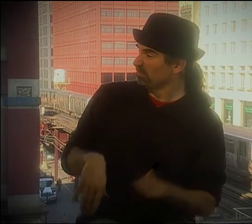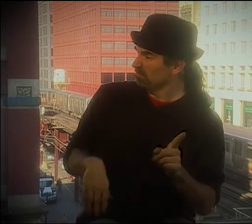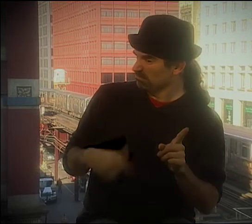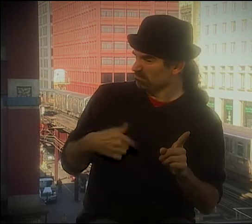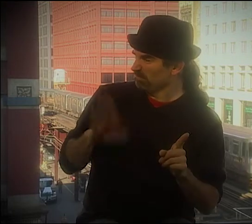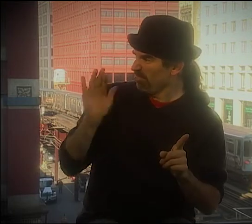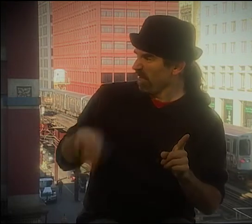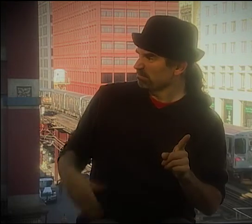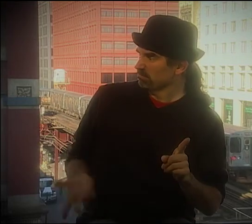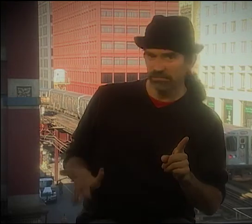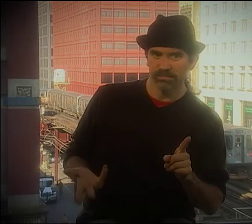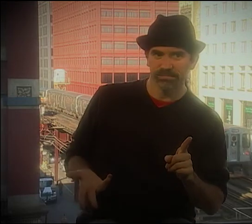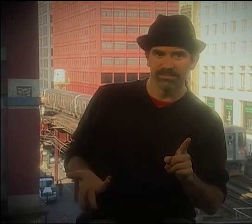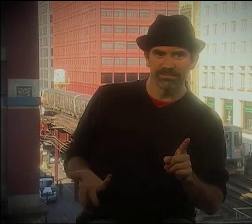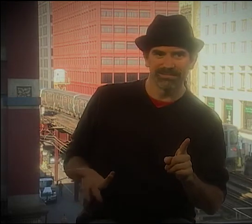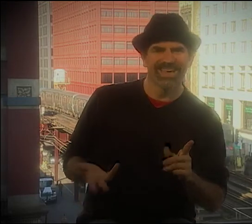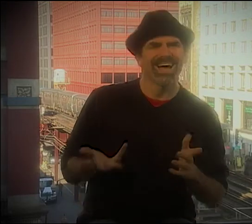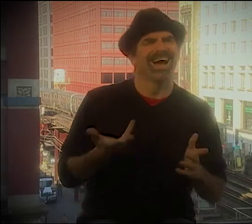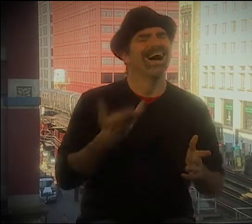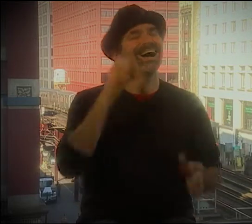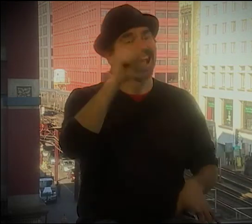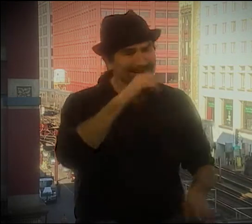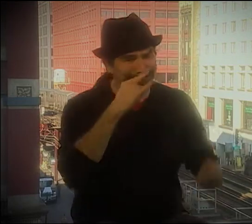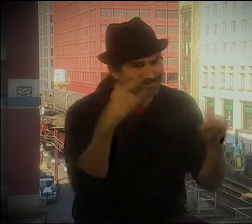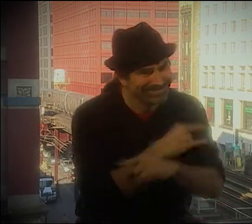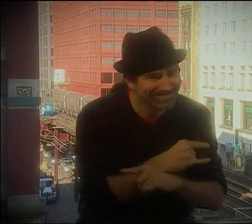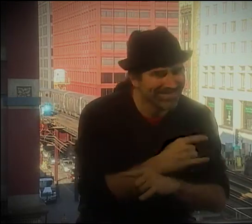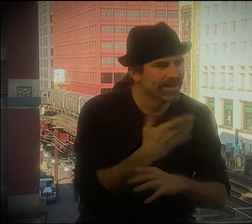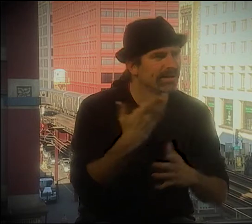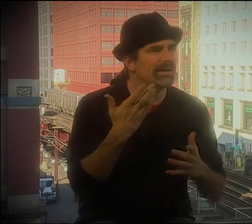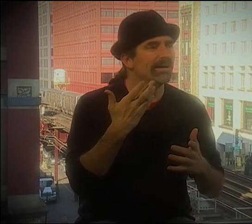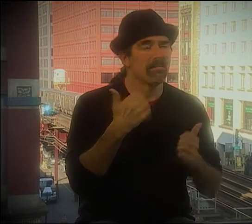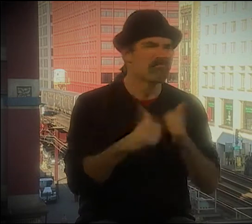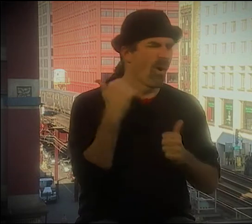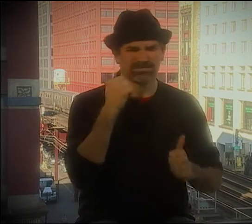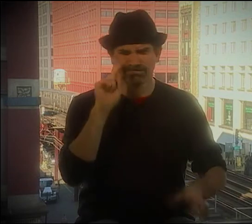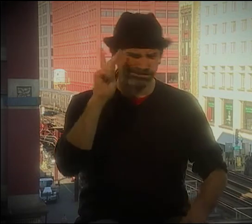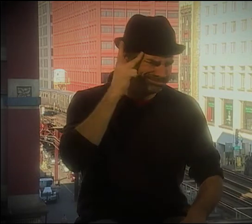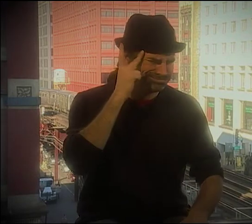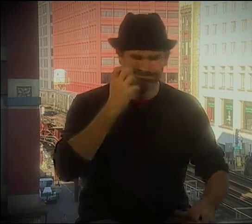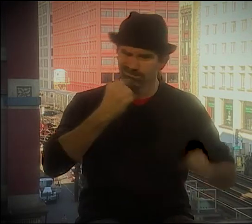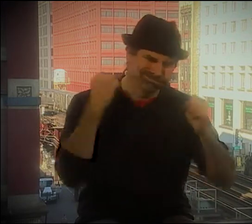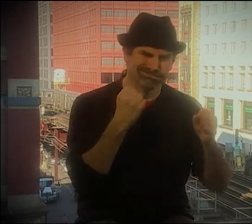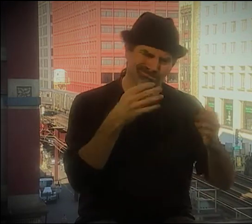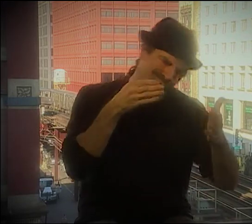BUT THE HEARING PEOPLE REALLY TOOK IT TO HEART AND GOT SO MUCH MORE OUT OF IT, AND THAT REALLY HIT ME THAT